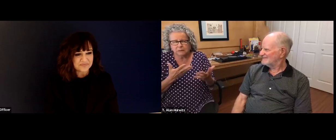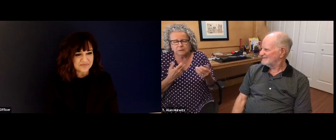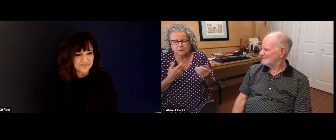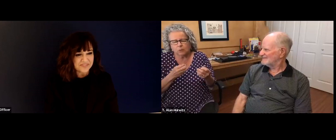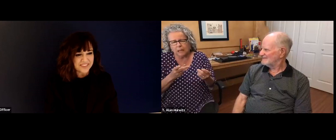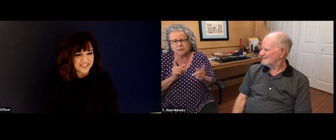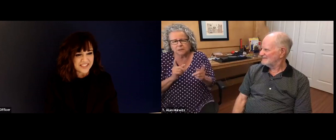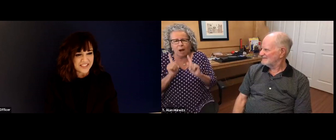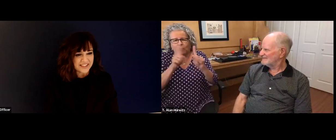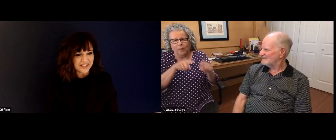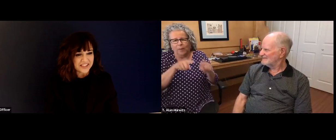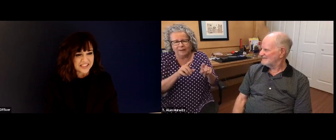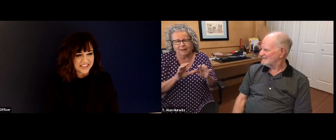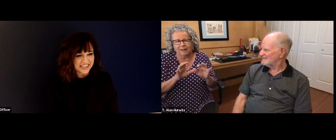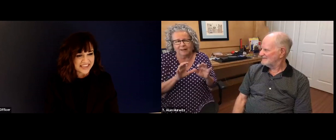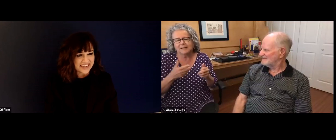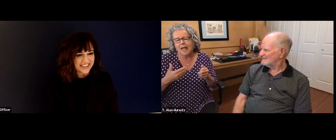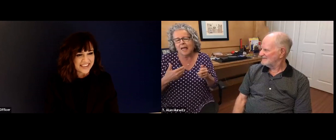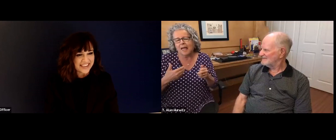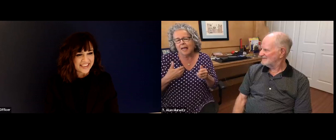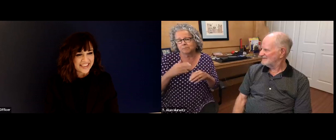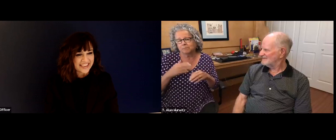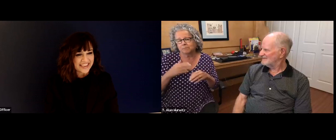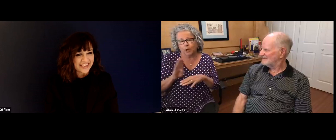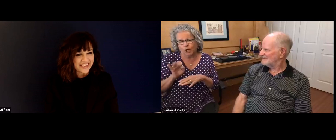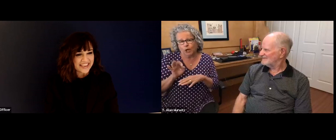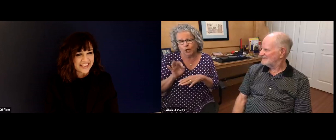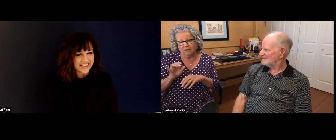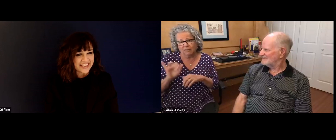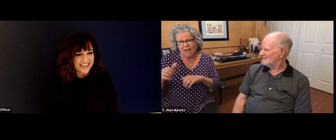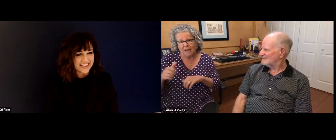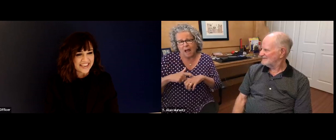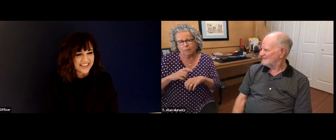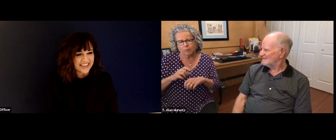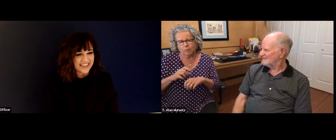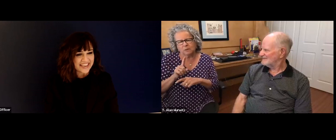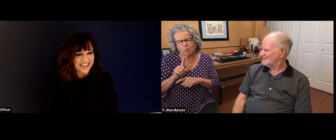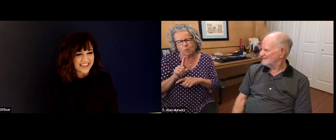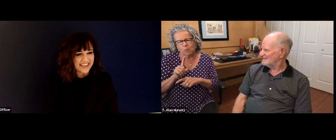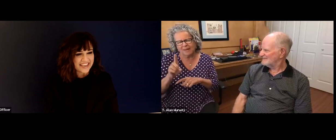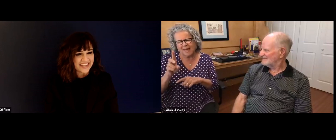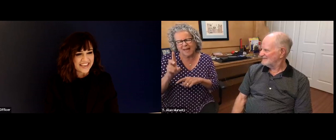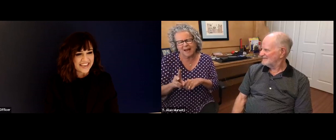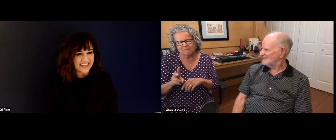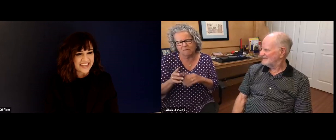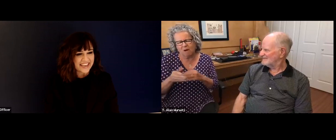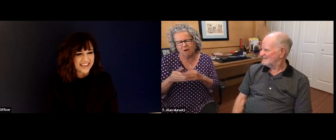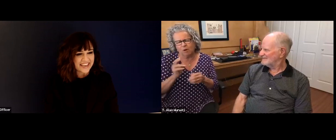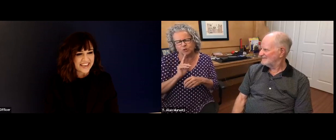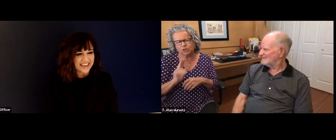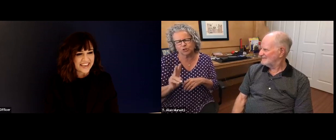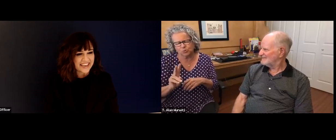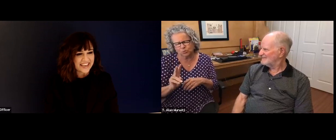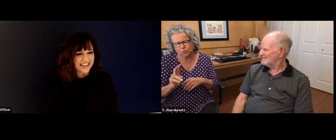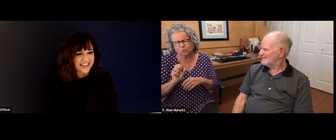me, it won't be such a big deal. And Alan, you know, encouraged me to do it. And so I had some trepidation. But I went ahead